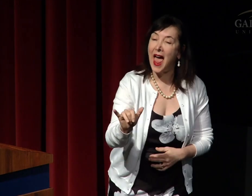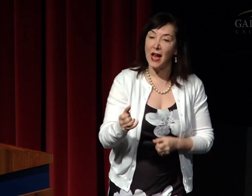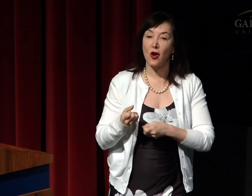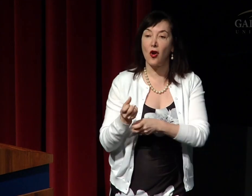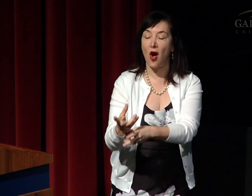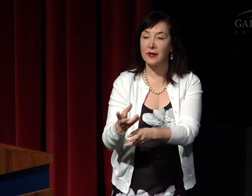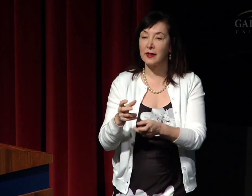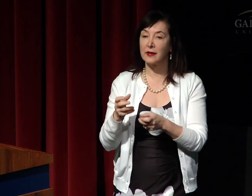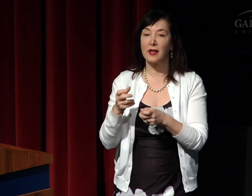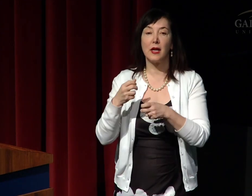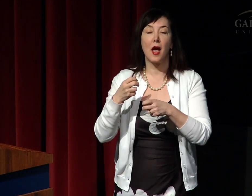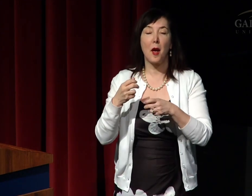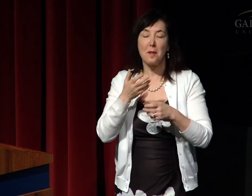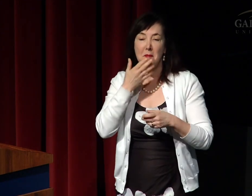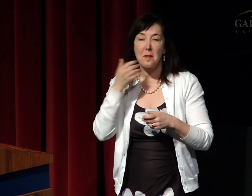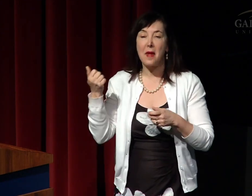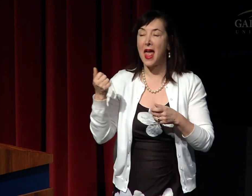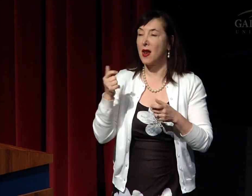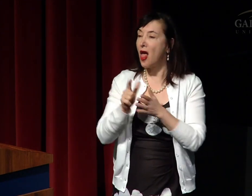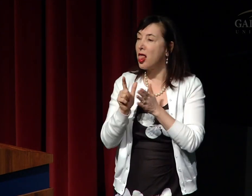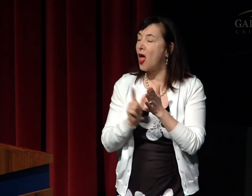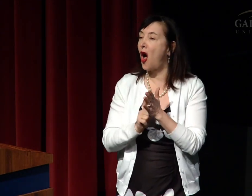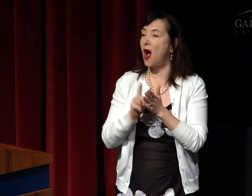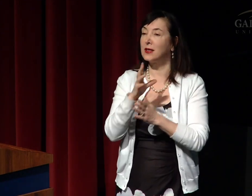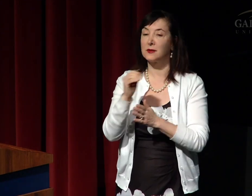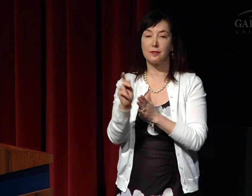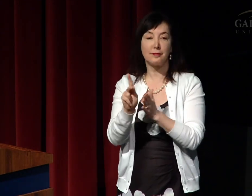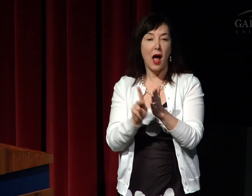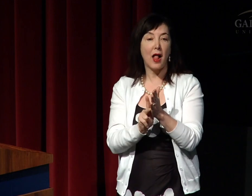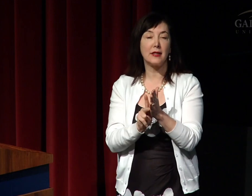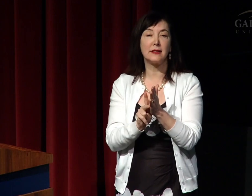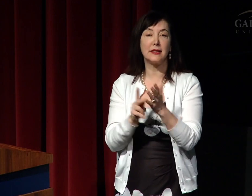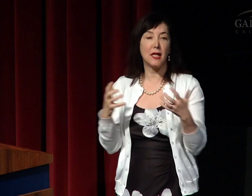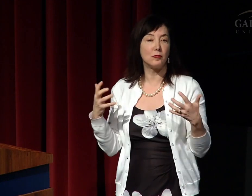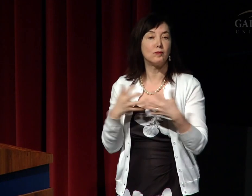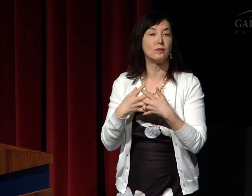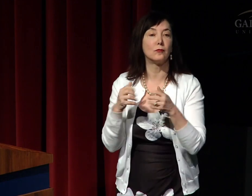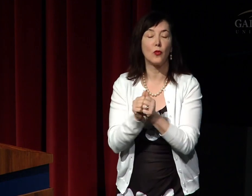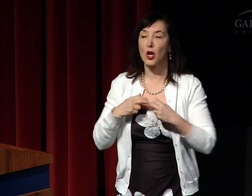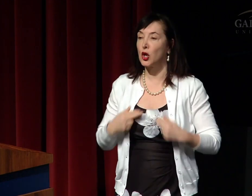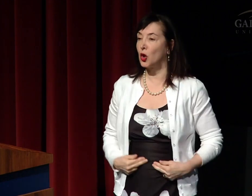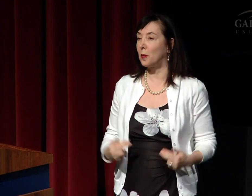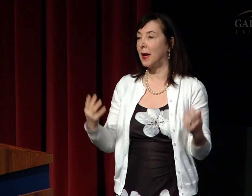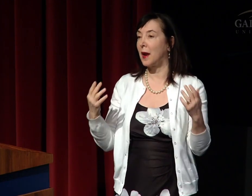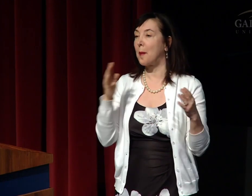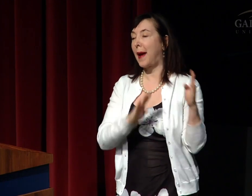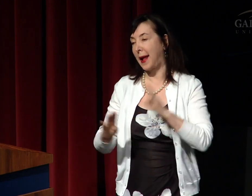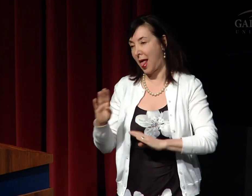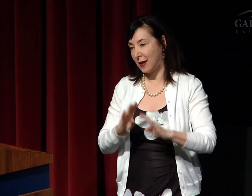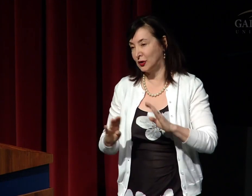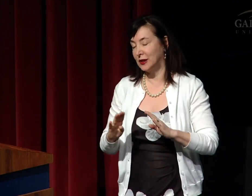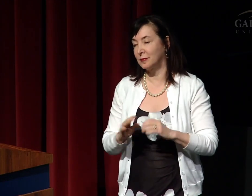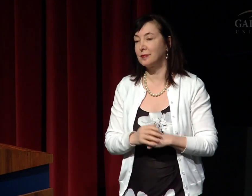This can lead to better laws and better policies that work in concert with human biology.